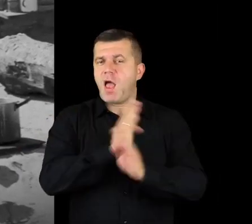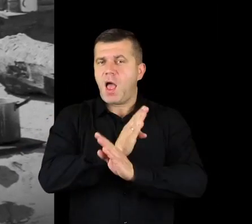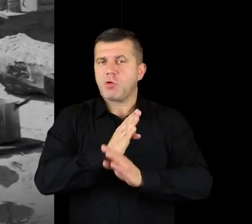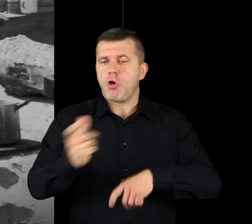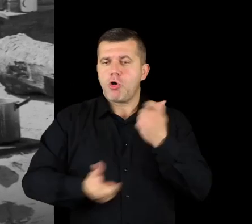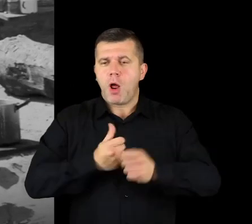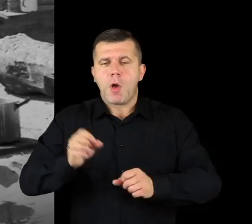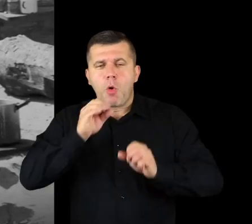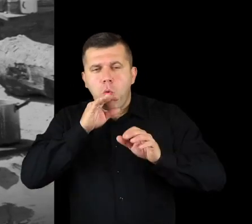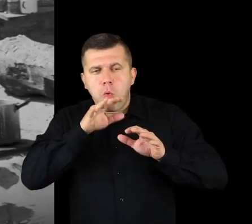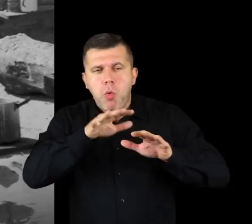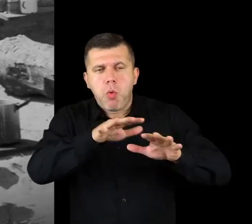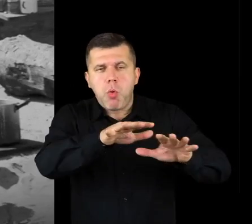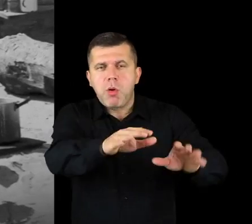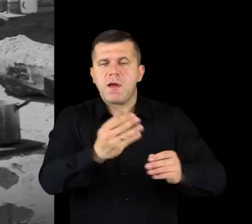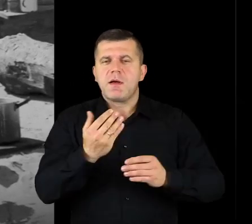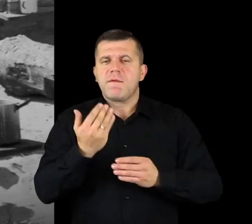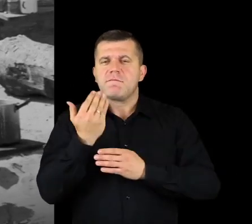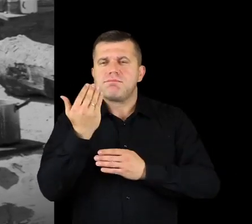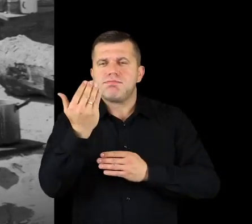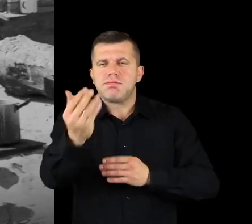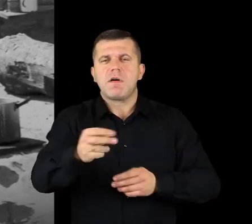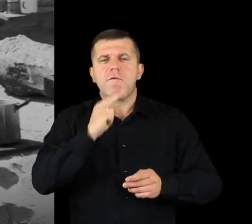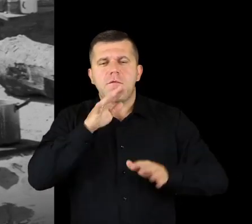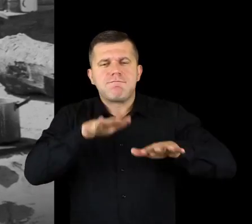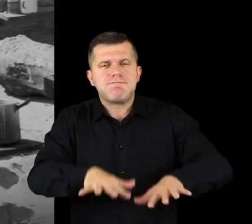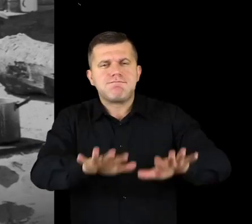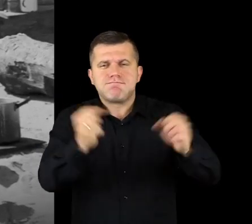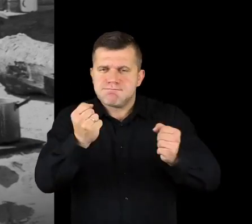so he could blow into their sail or make more waves on Vistula.